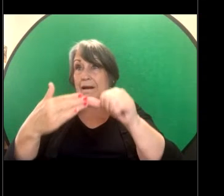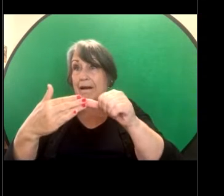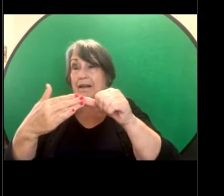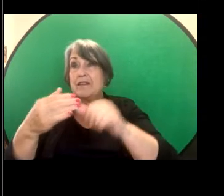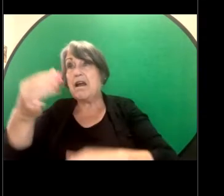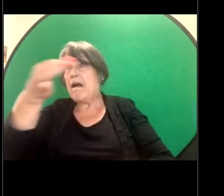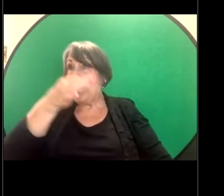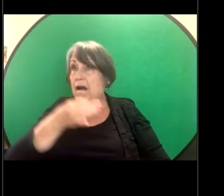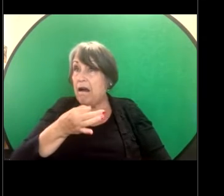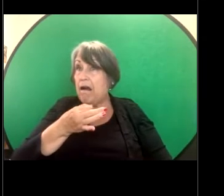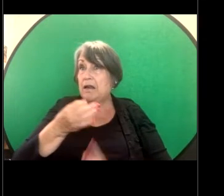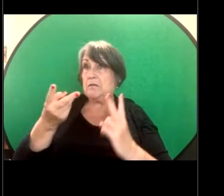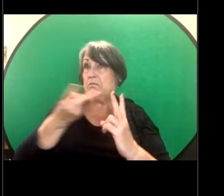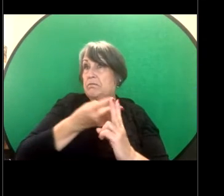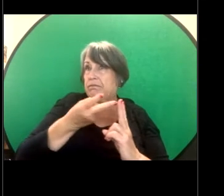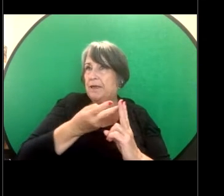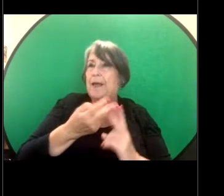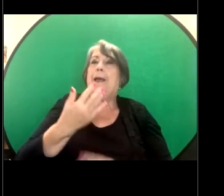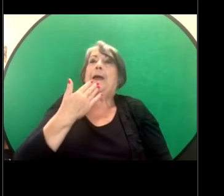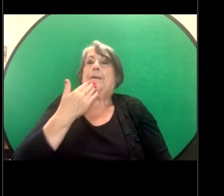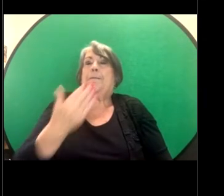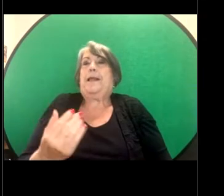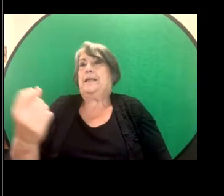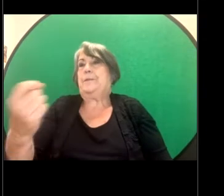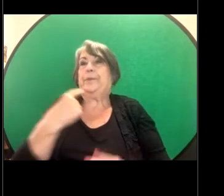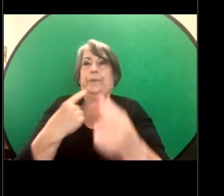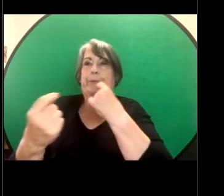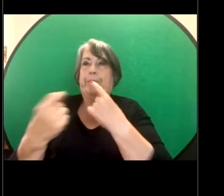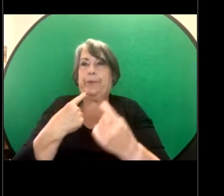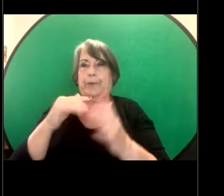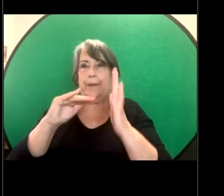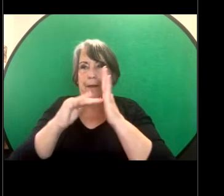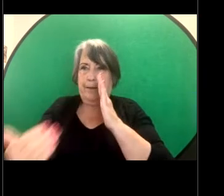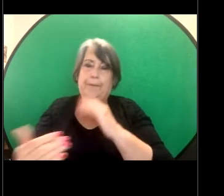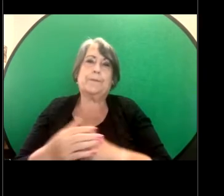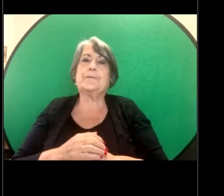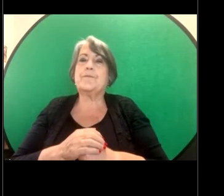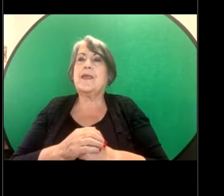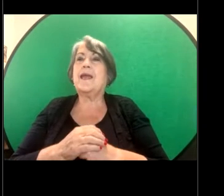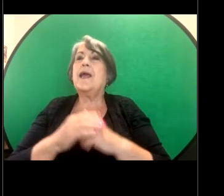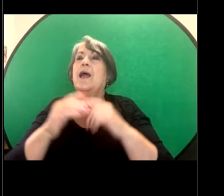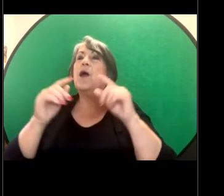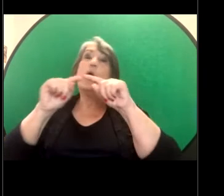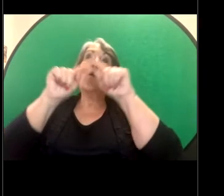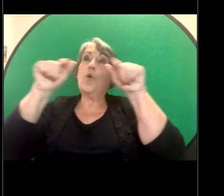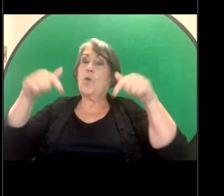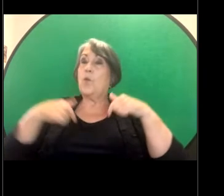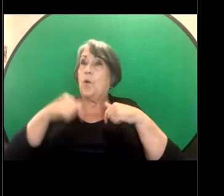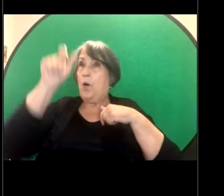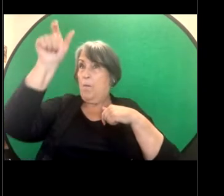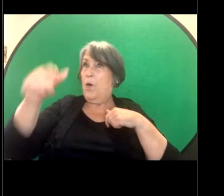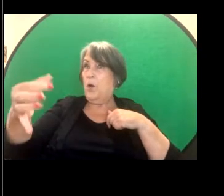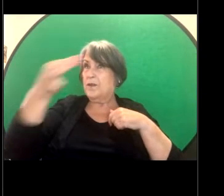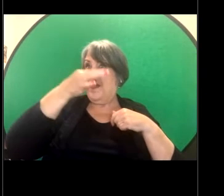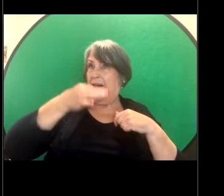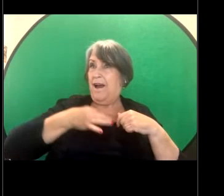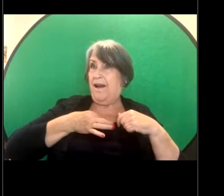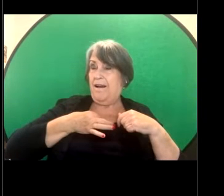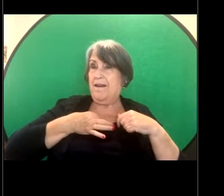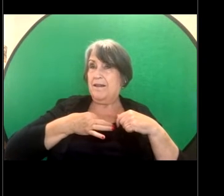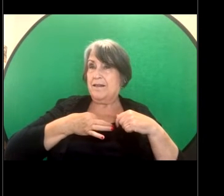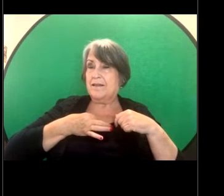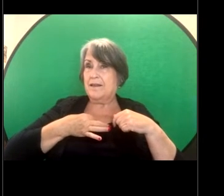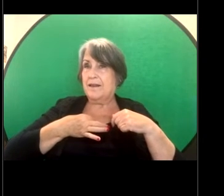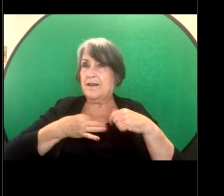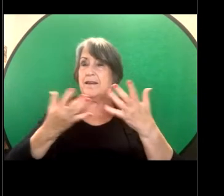please feel free to send them through now. We did actually have someone ask a question in the